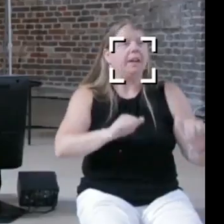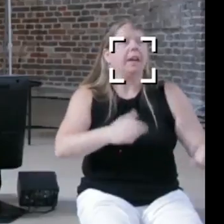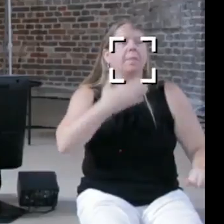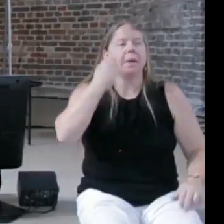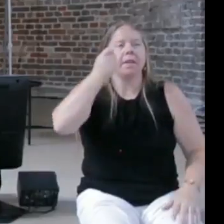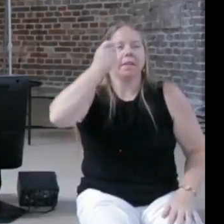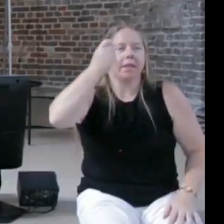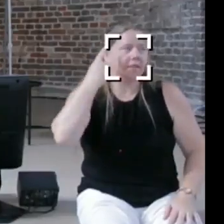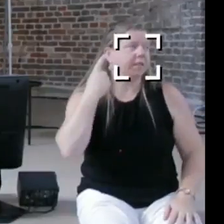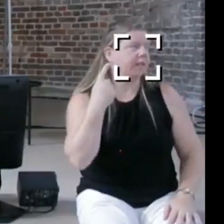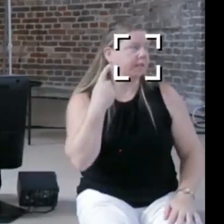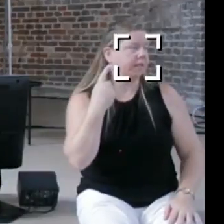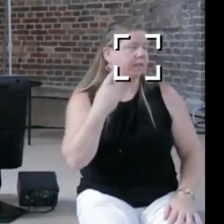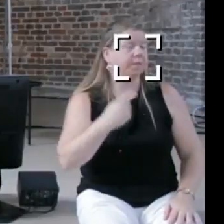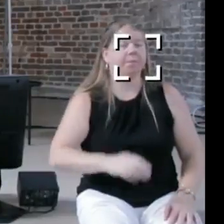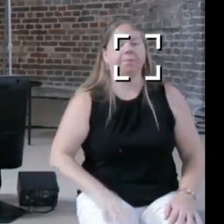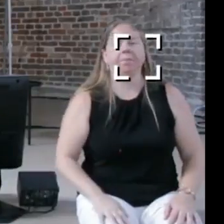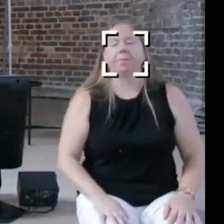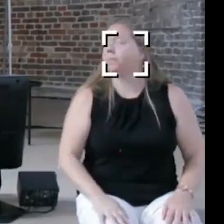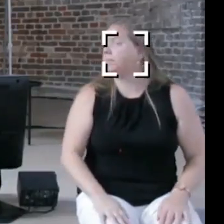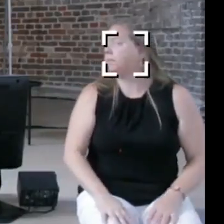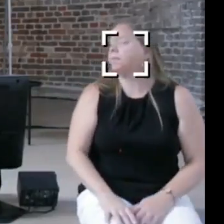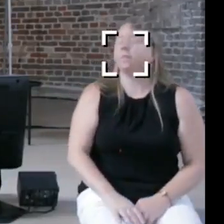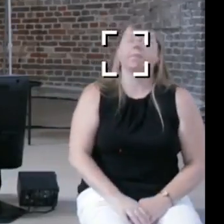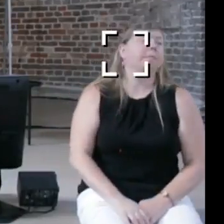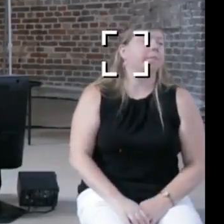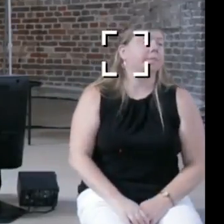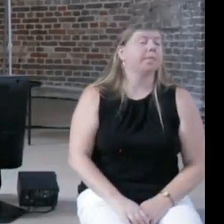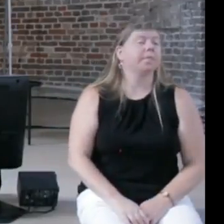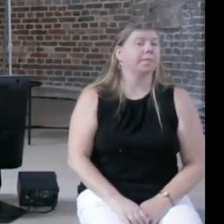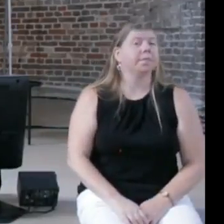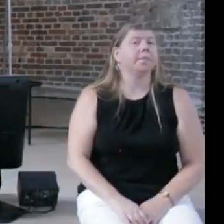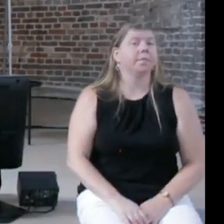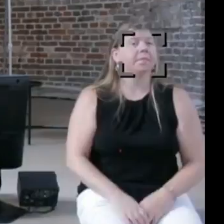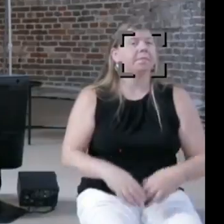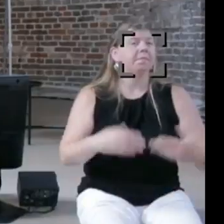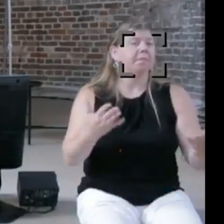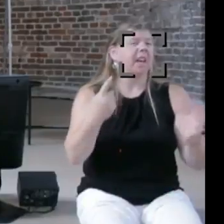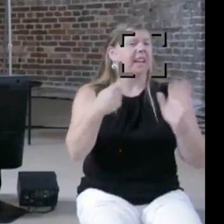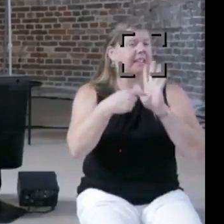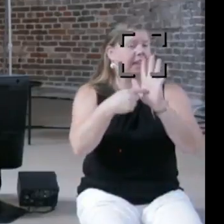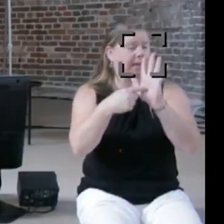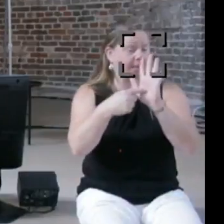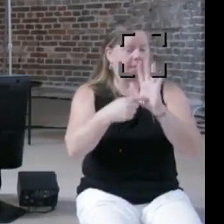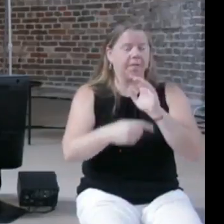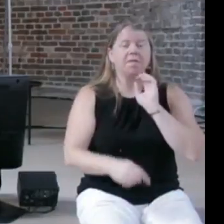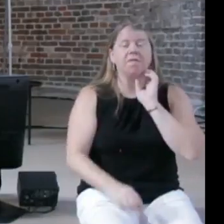Just perhaps as an example of how this can be translated also into a policy field, so